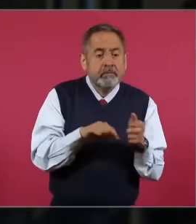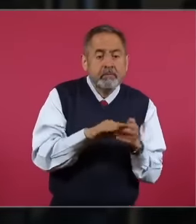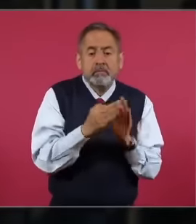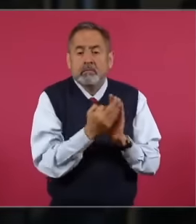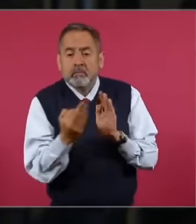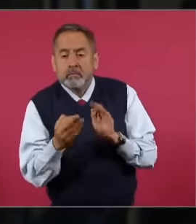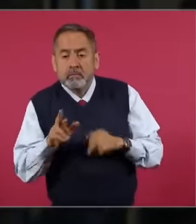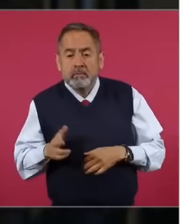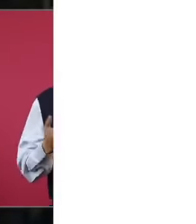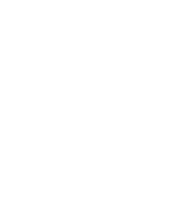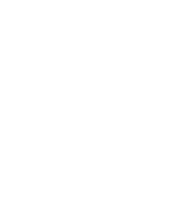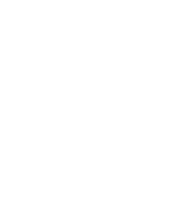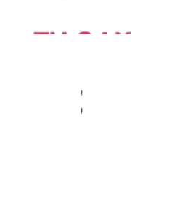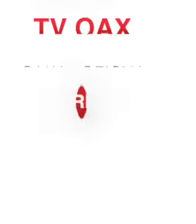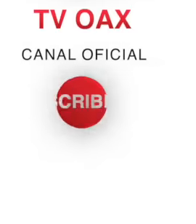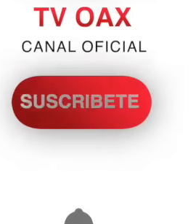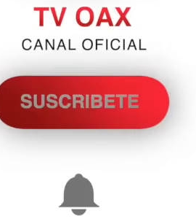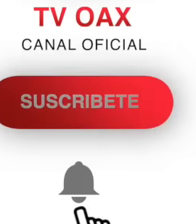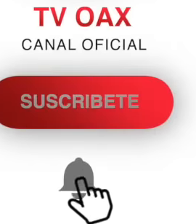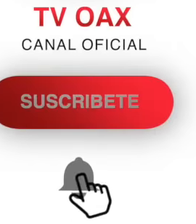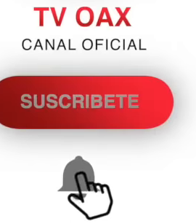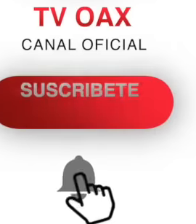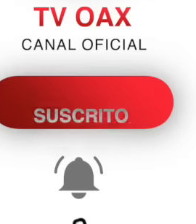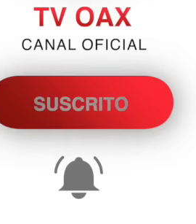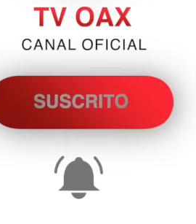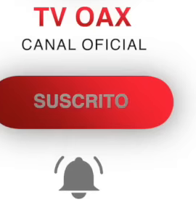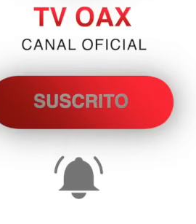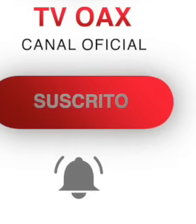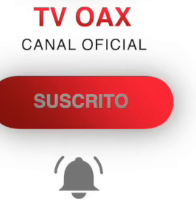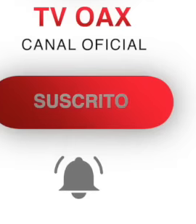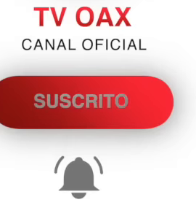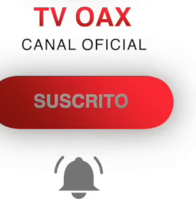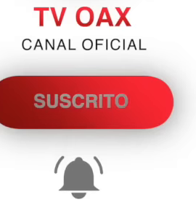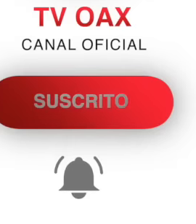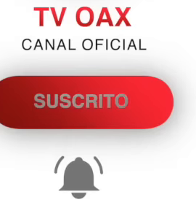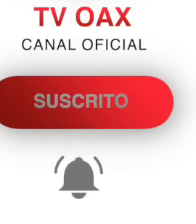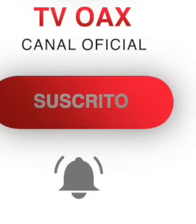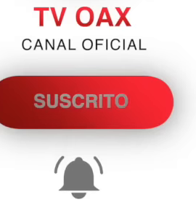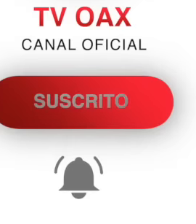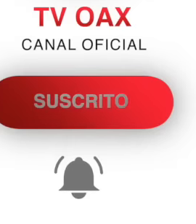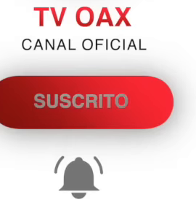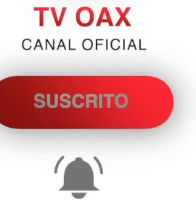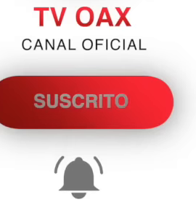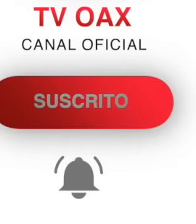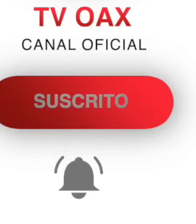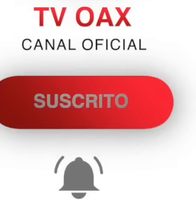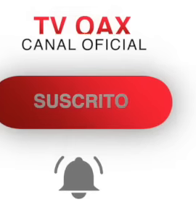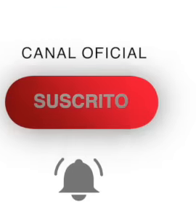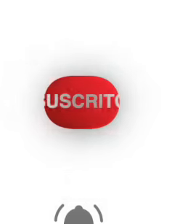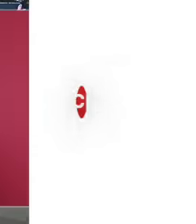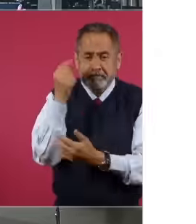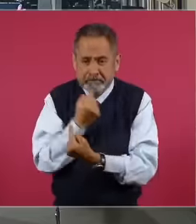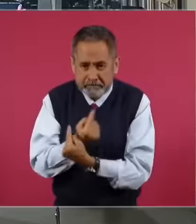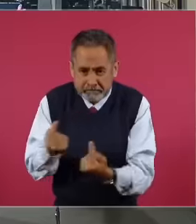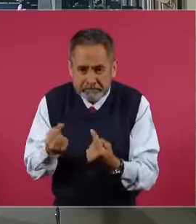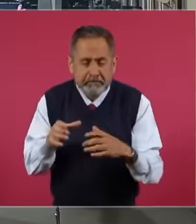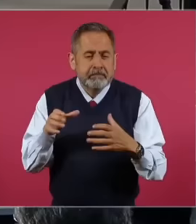Tula River there are 20 schools of all kinds. levels, Mr. President, from kindergartens to